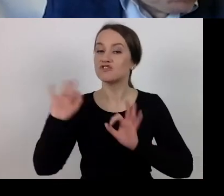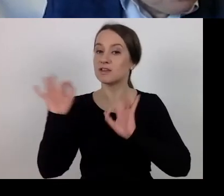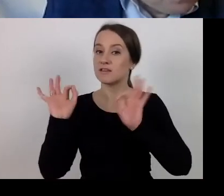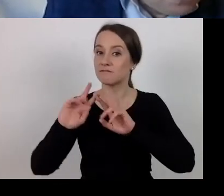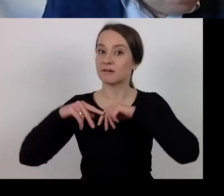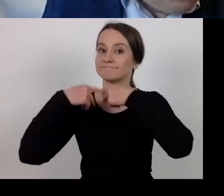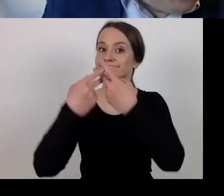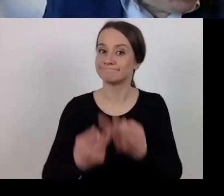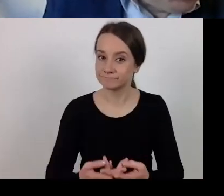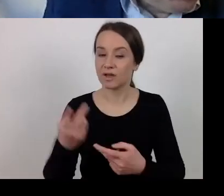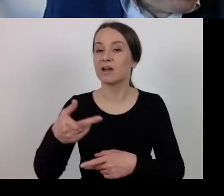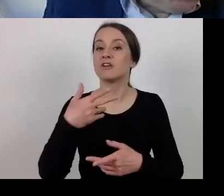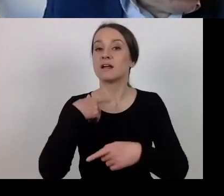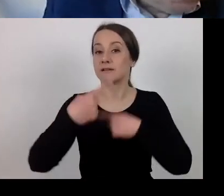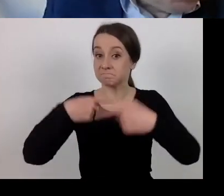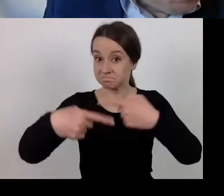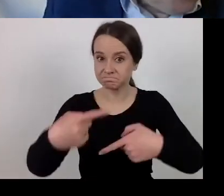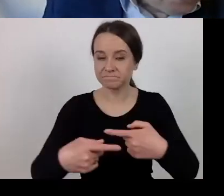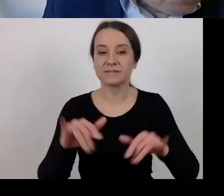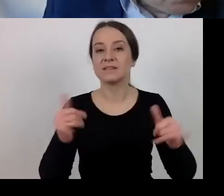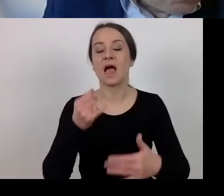in parallel with the legislative process.